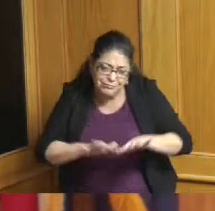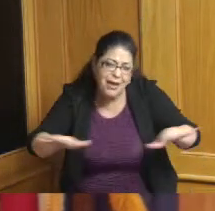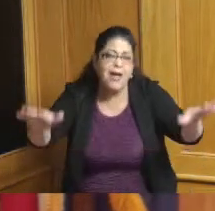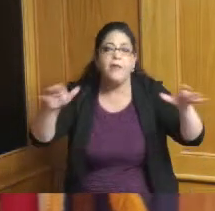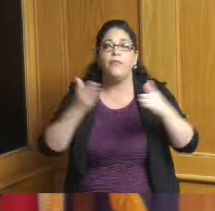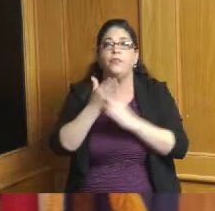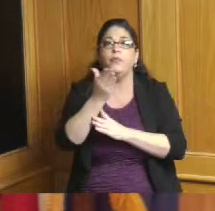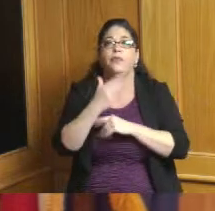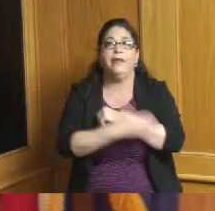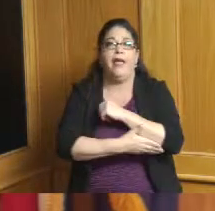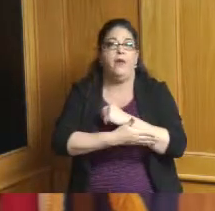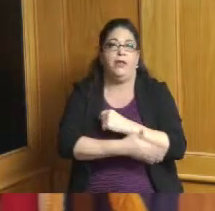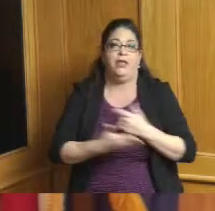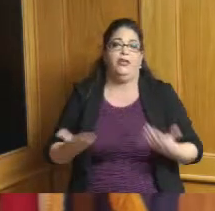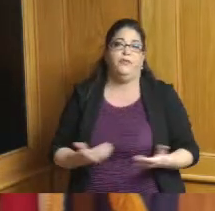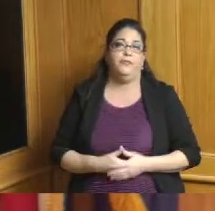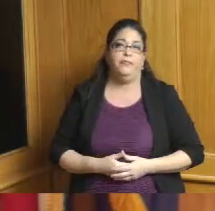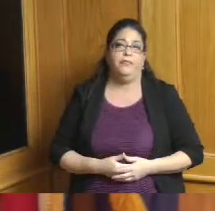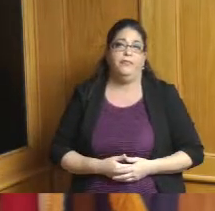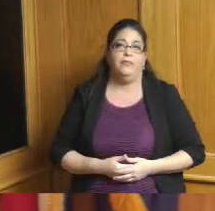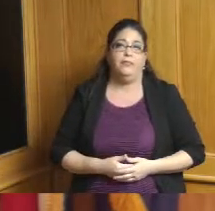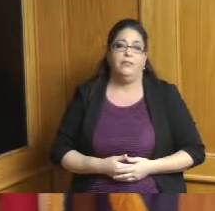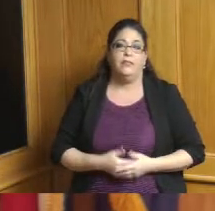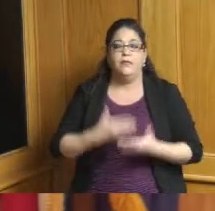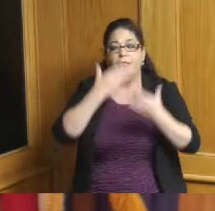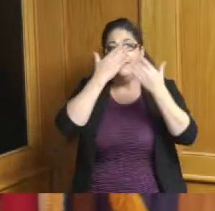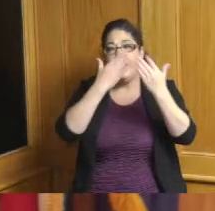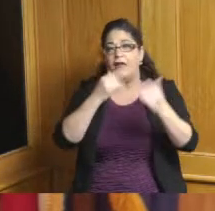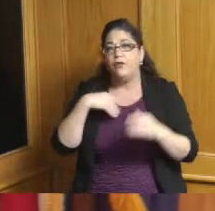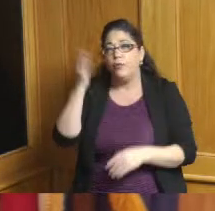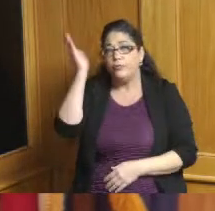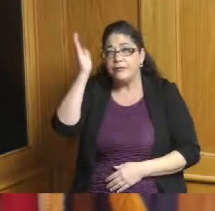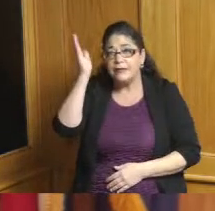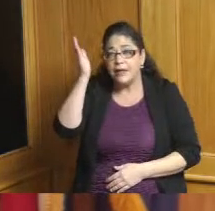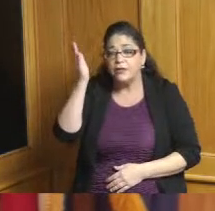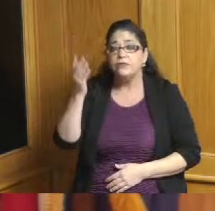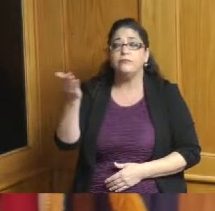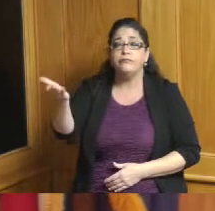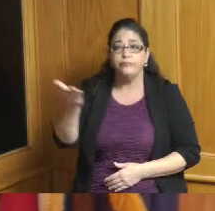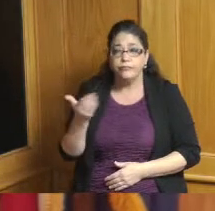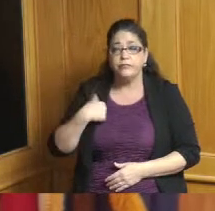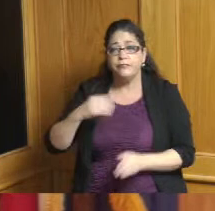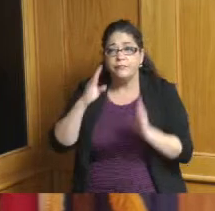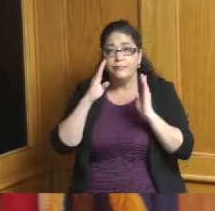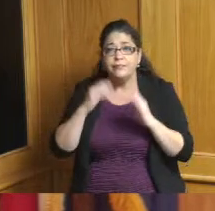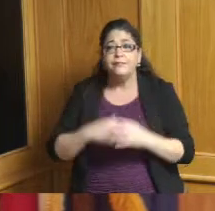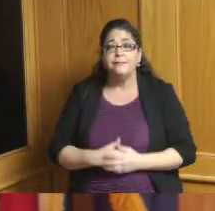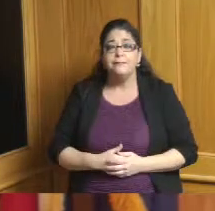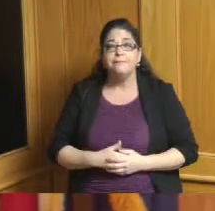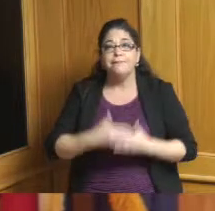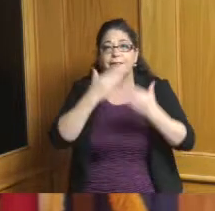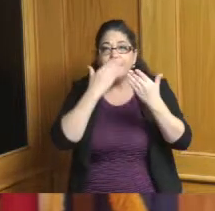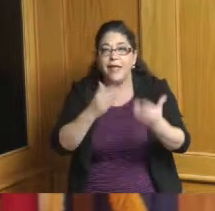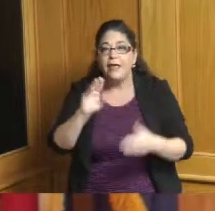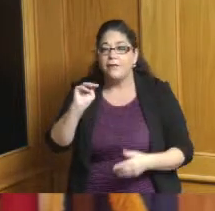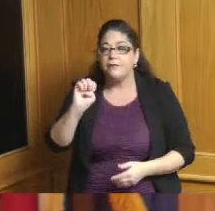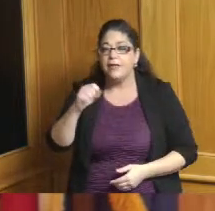so yeah I just thank you for this presentation and I really want to thank Meegan for wanting to stay